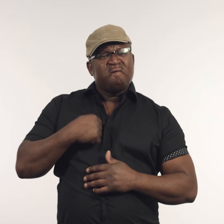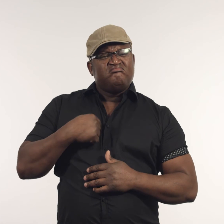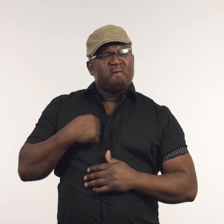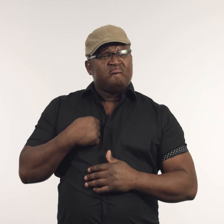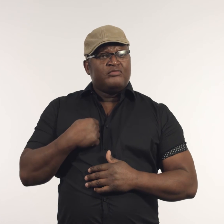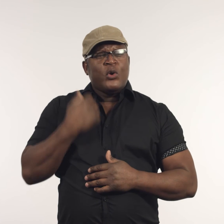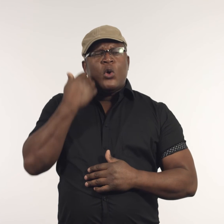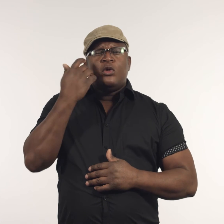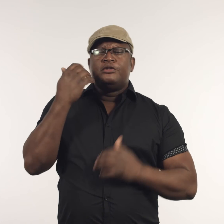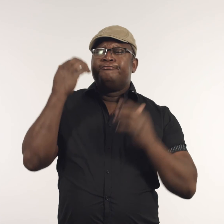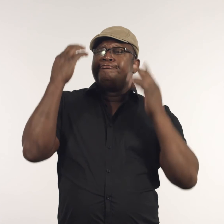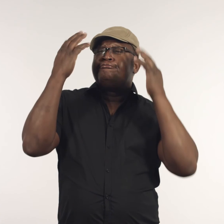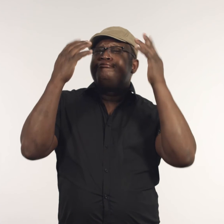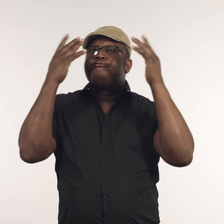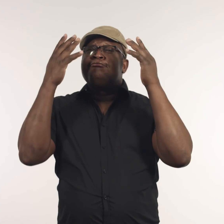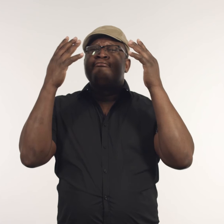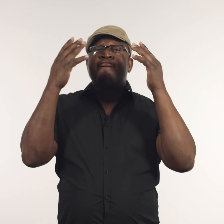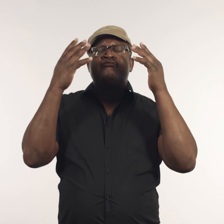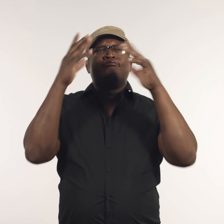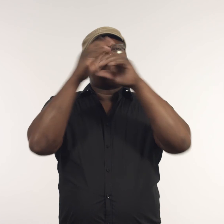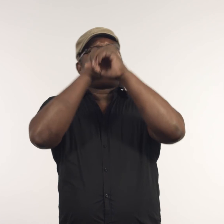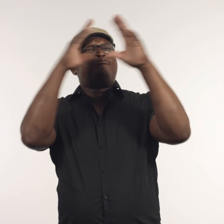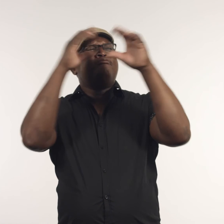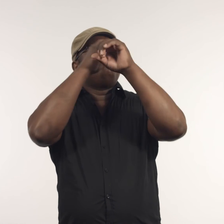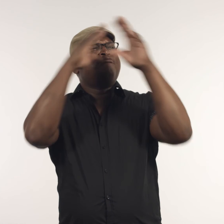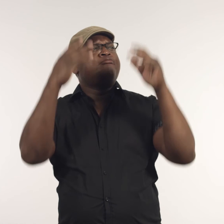‘I think in pictures.